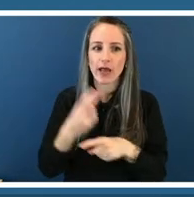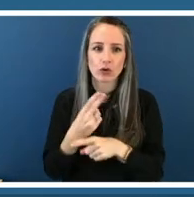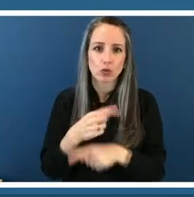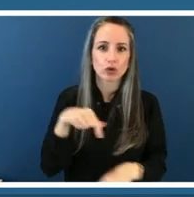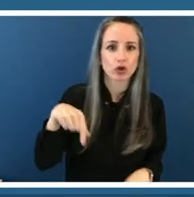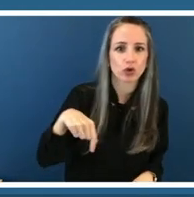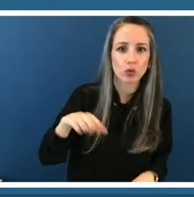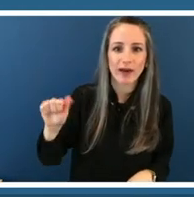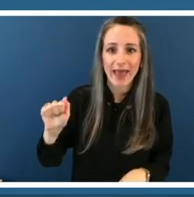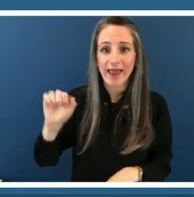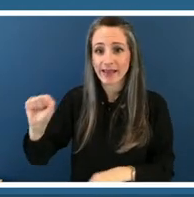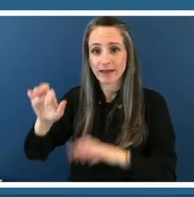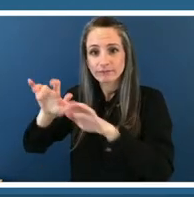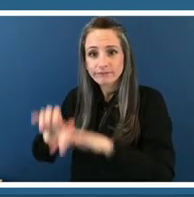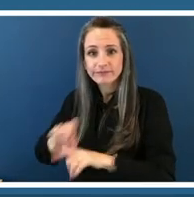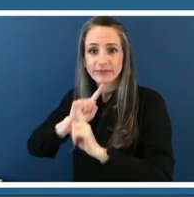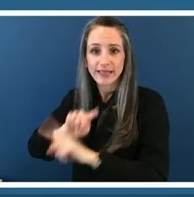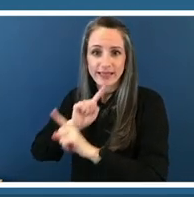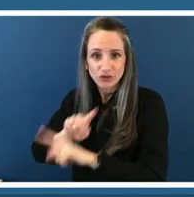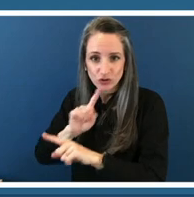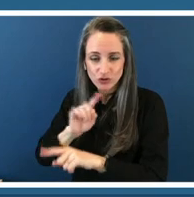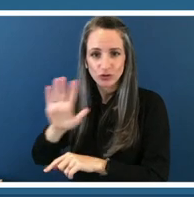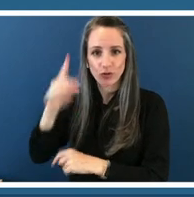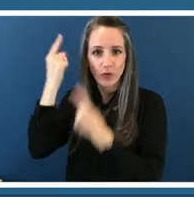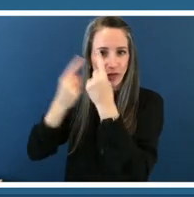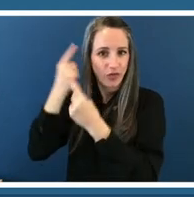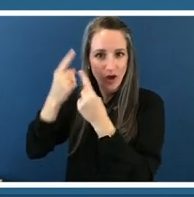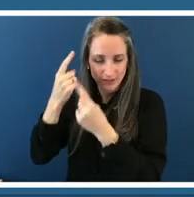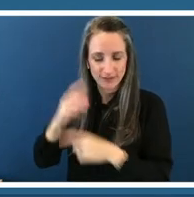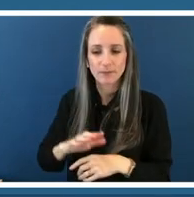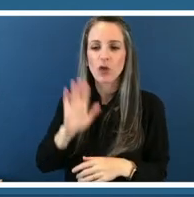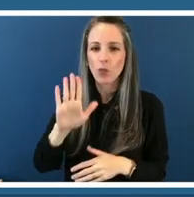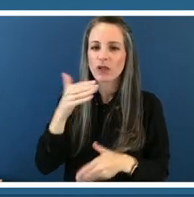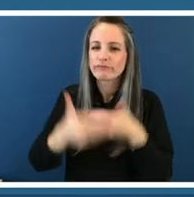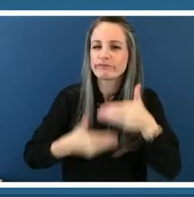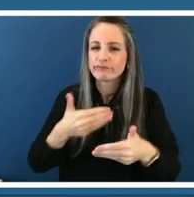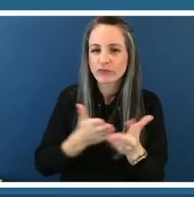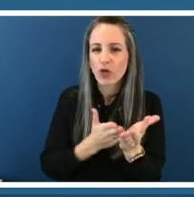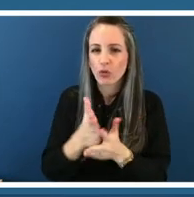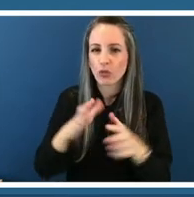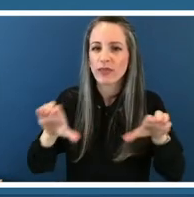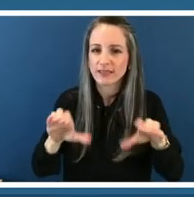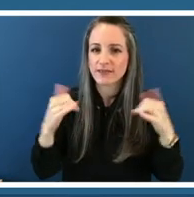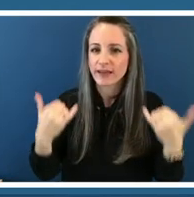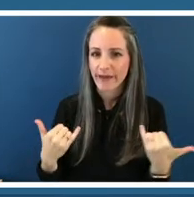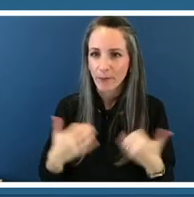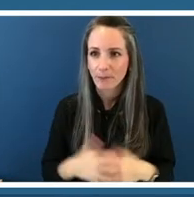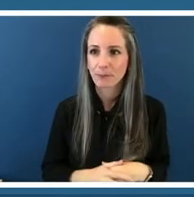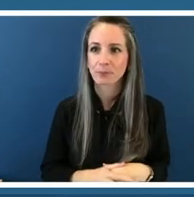what you're thinking as we move throughout this activity